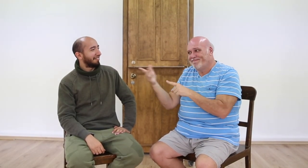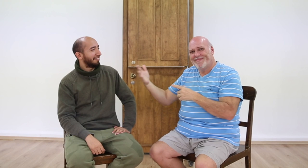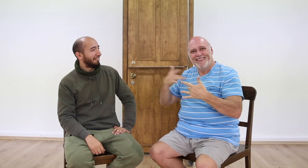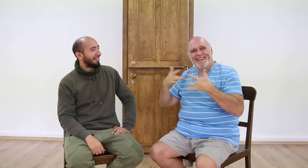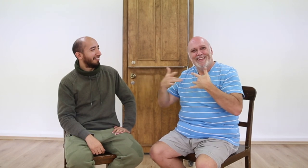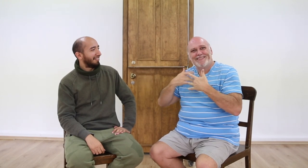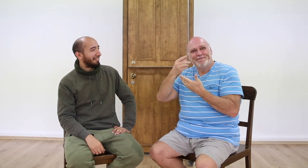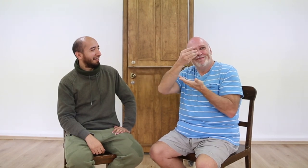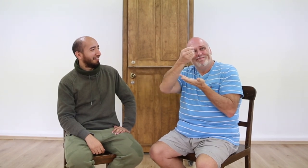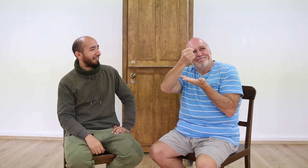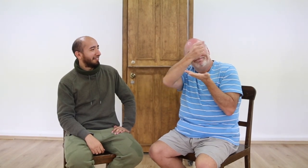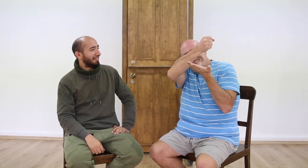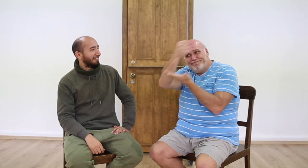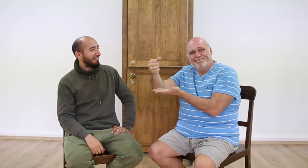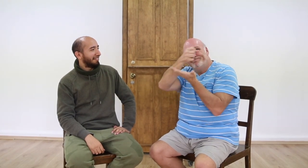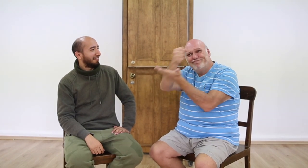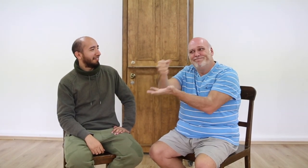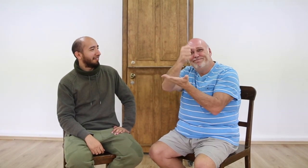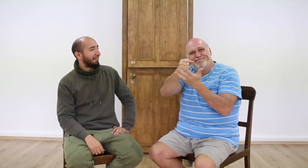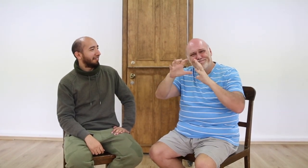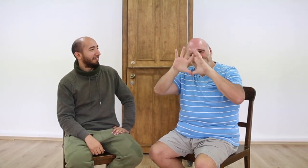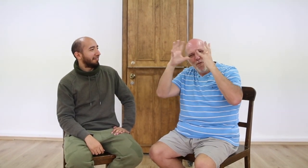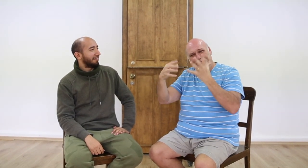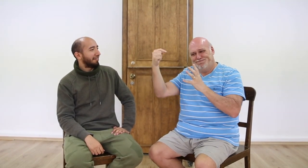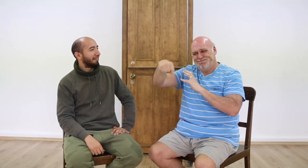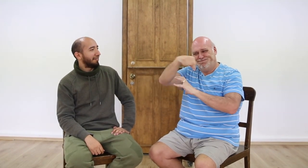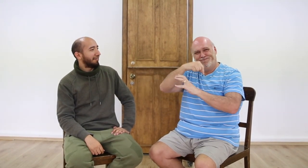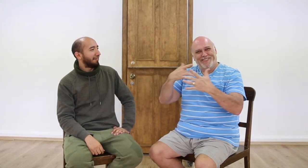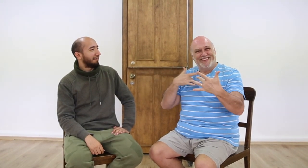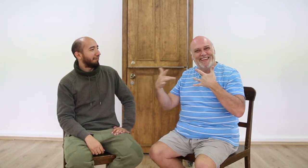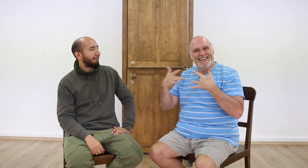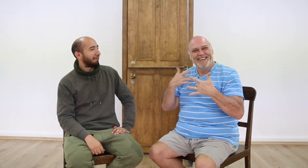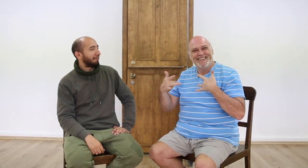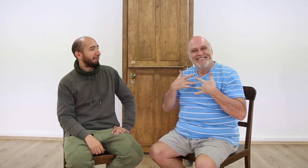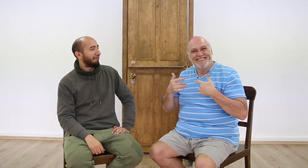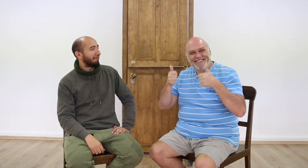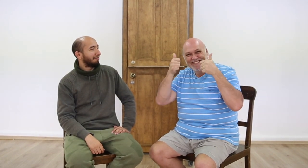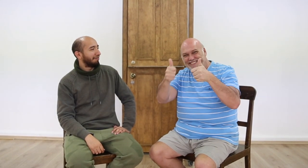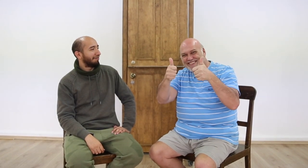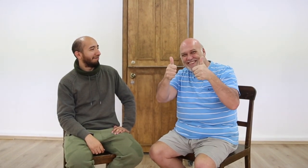around the world will fund them!